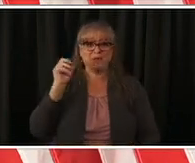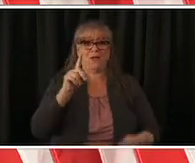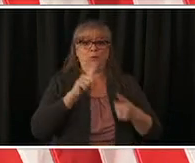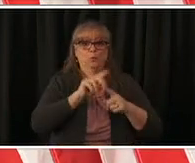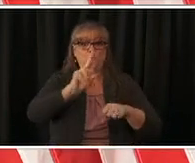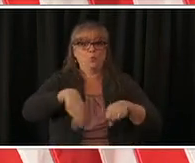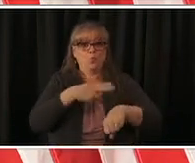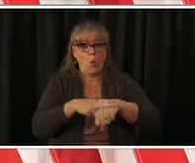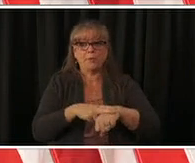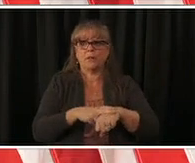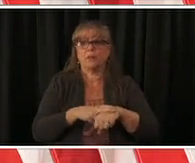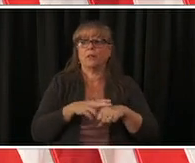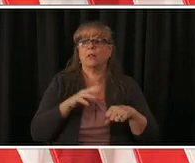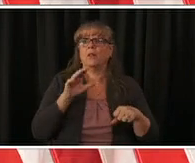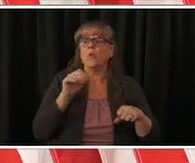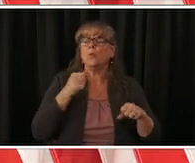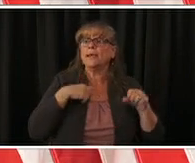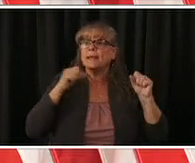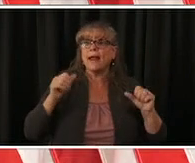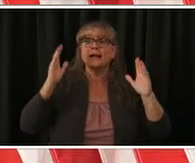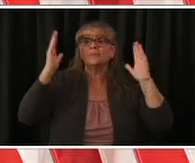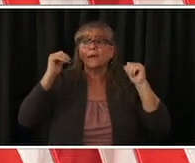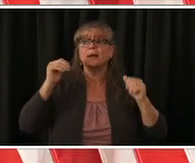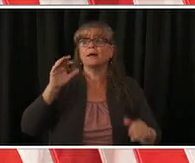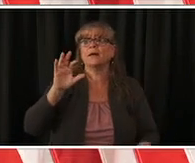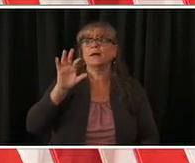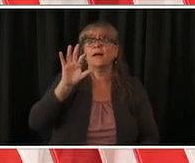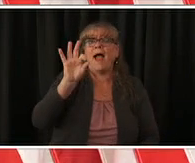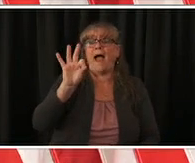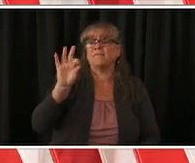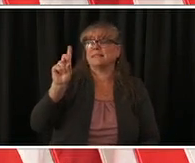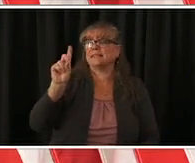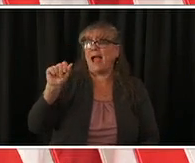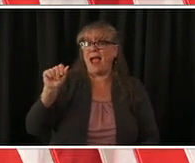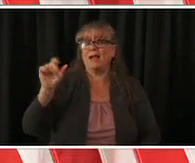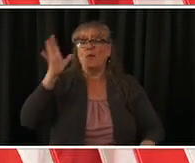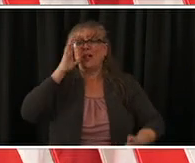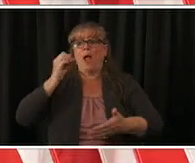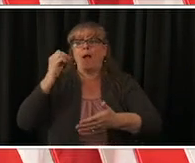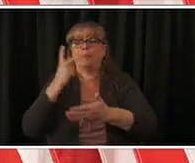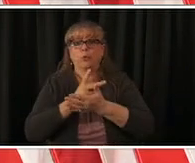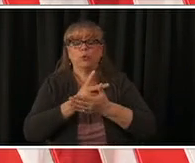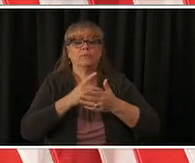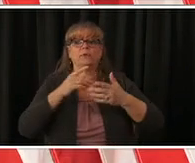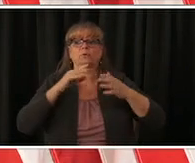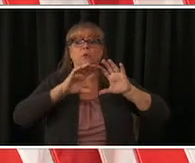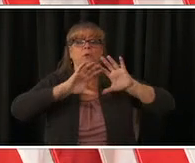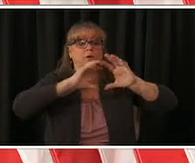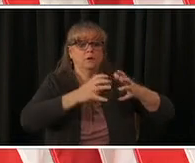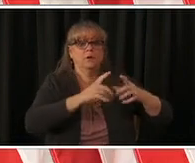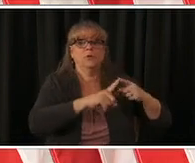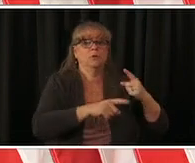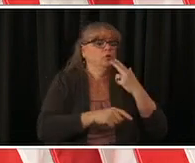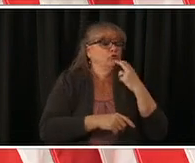approves for the 12 to 15 year old cohort some of the vaccinations the uh 11 and under cohort